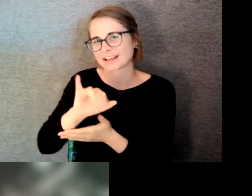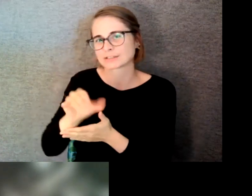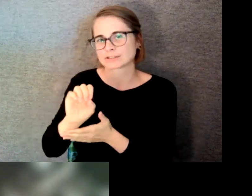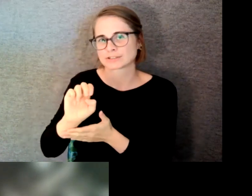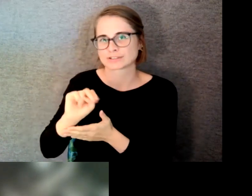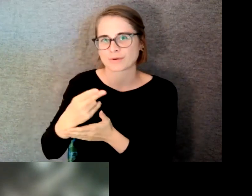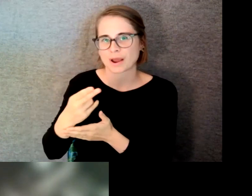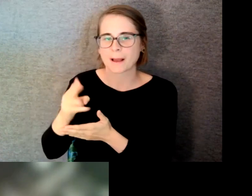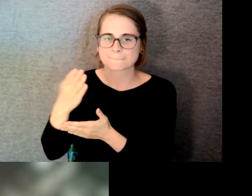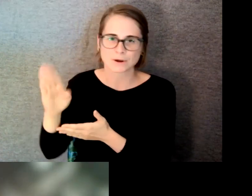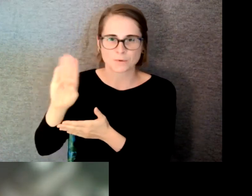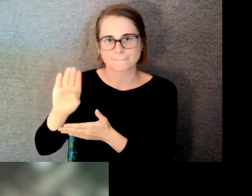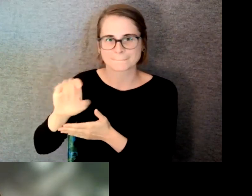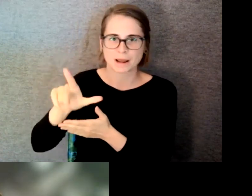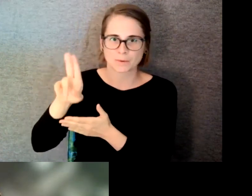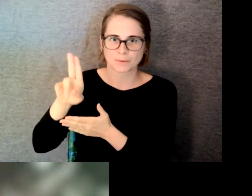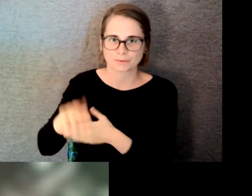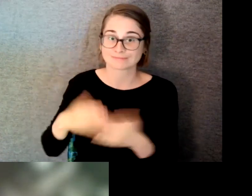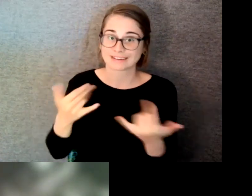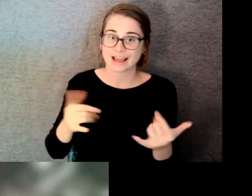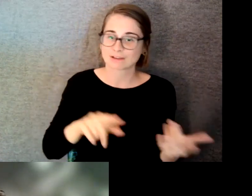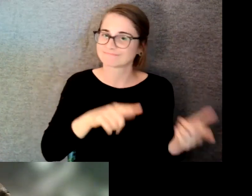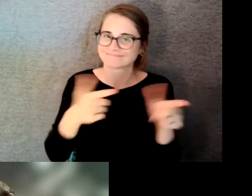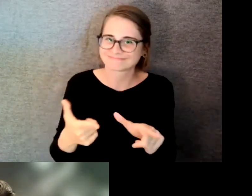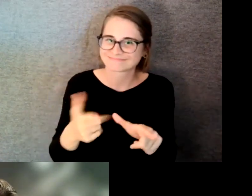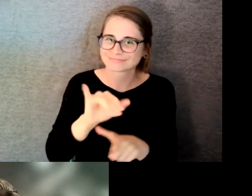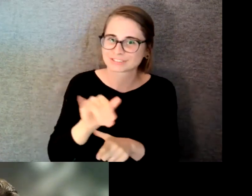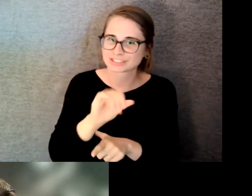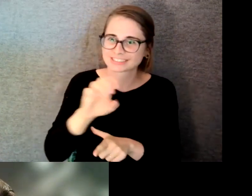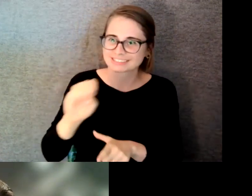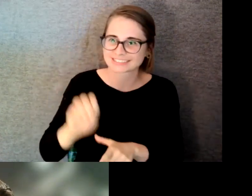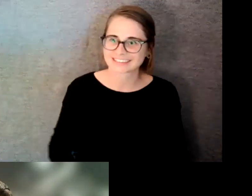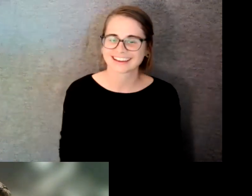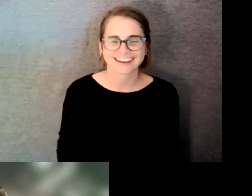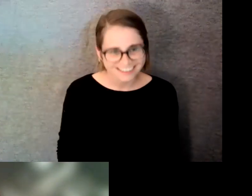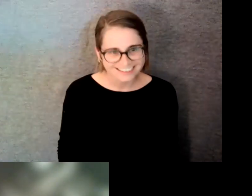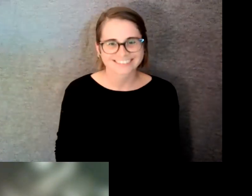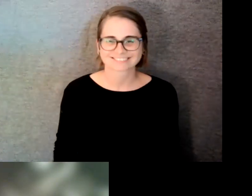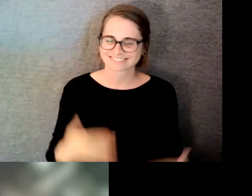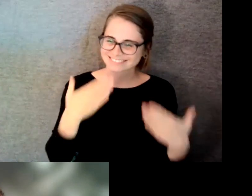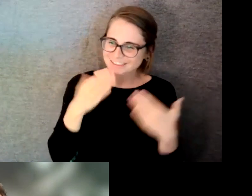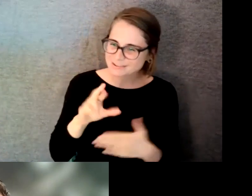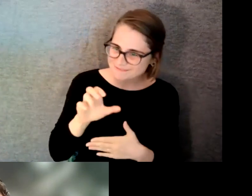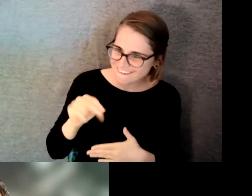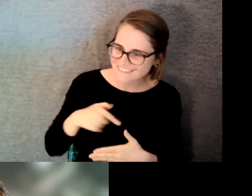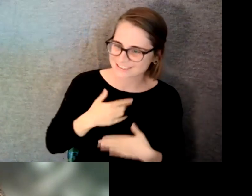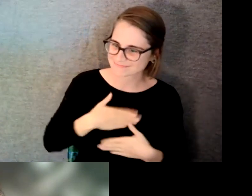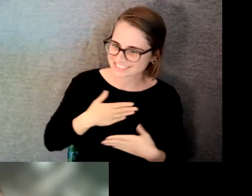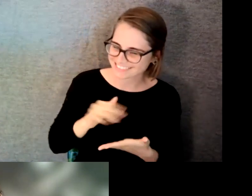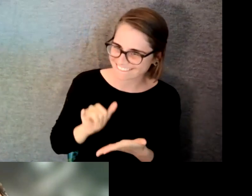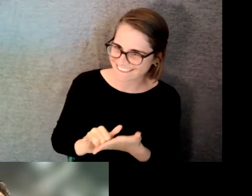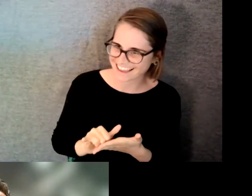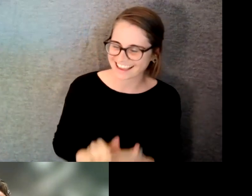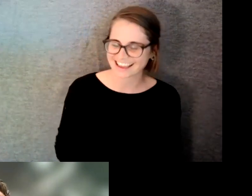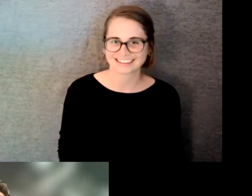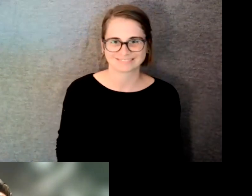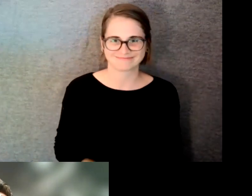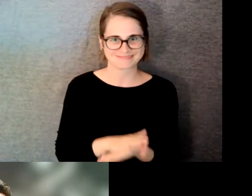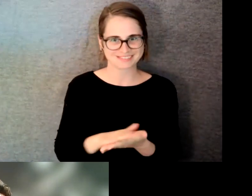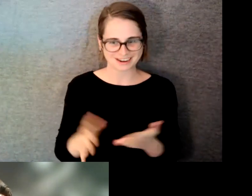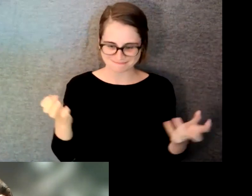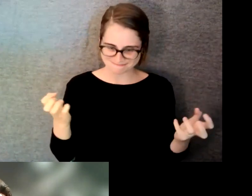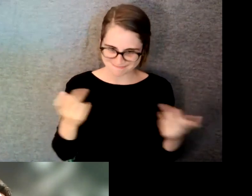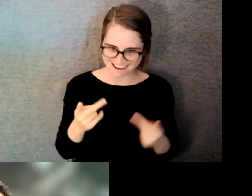Great, well, thanks, Ron, I appreciate that. It's good to be back at RIT. I definitely